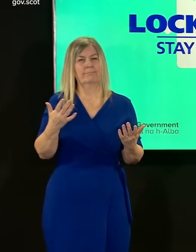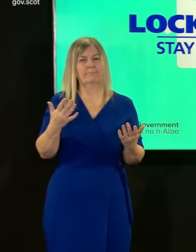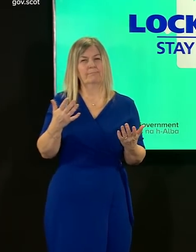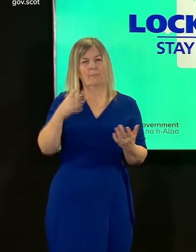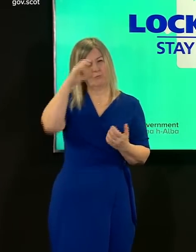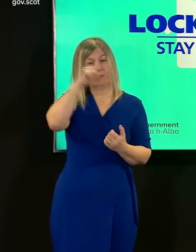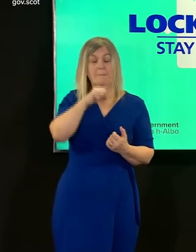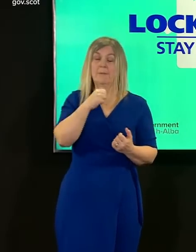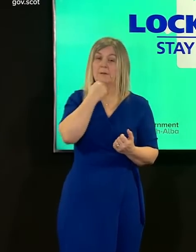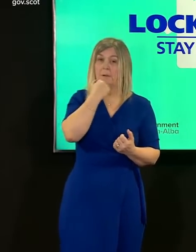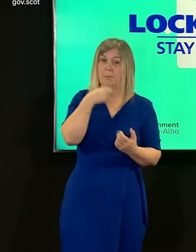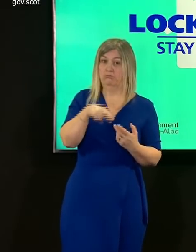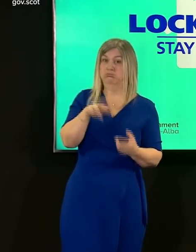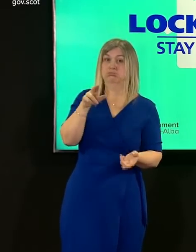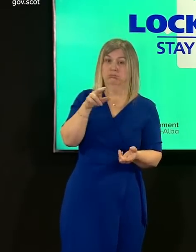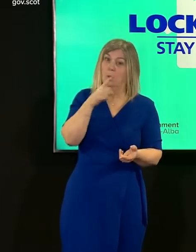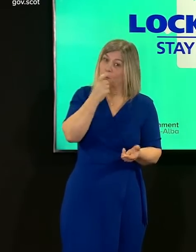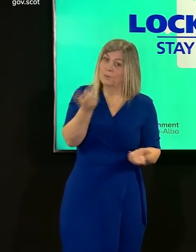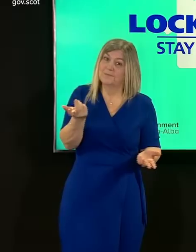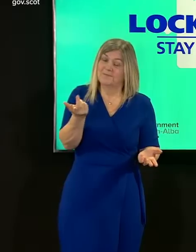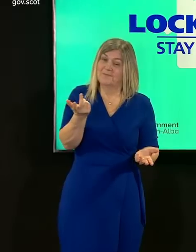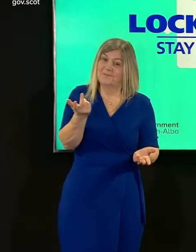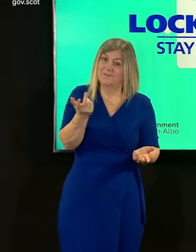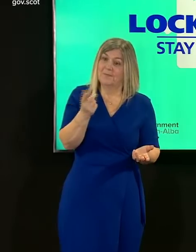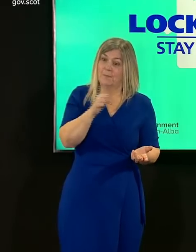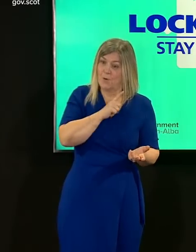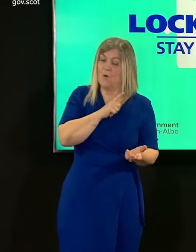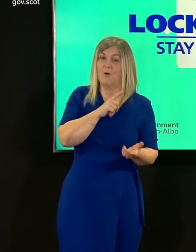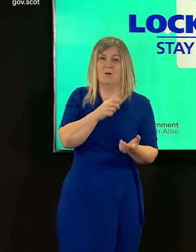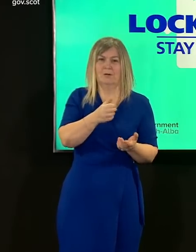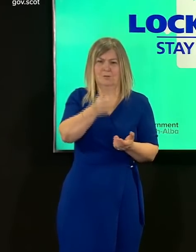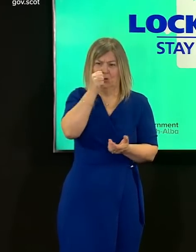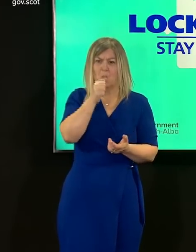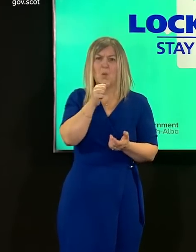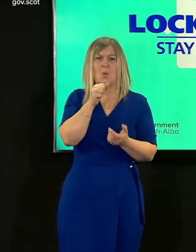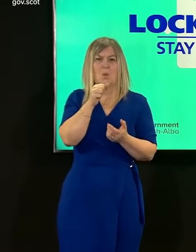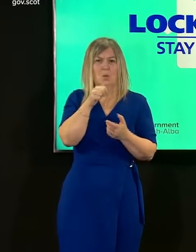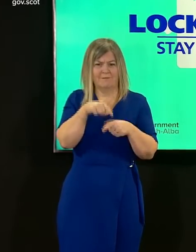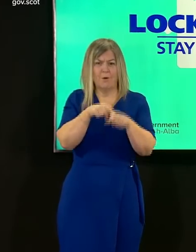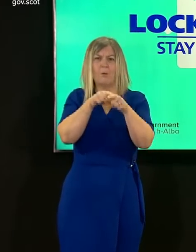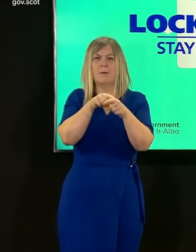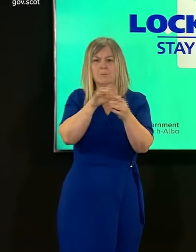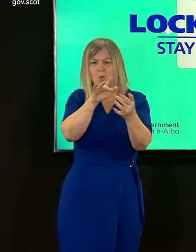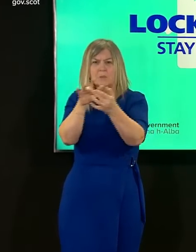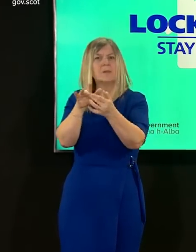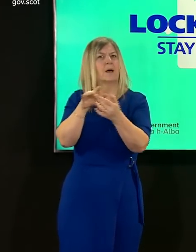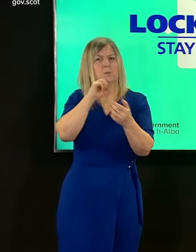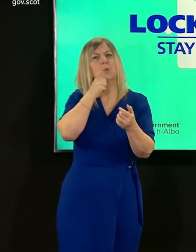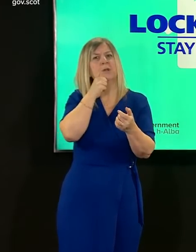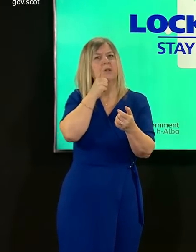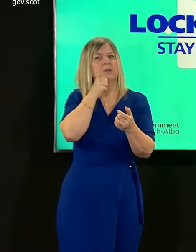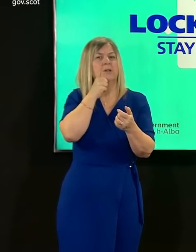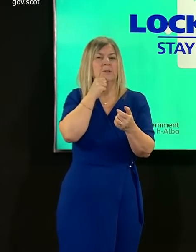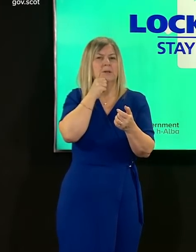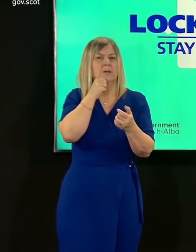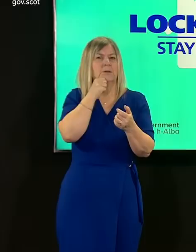may increase uh as the contact tracing uh work continues uh through until uh the local team